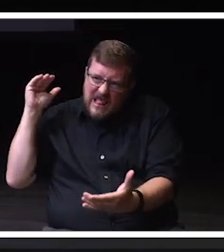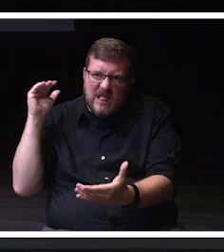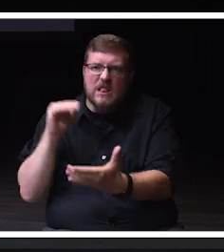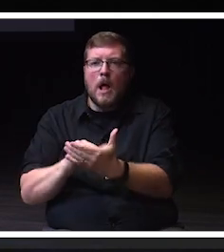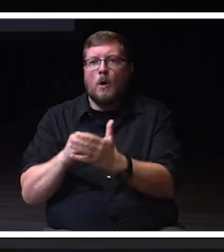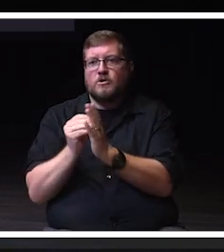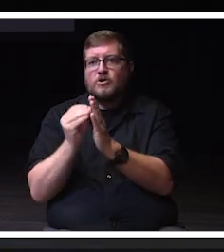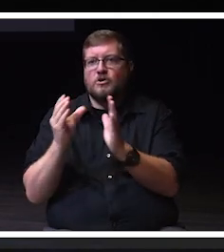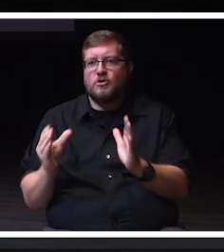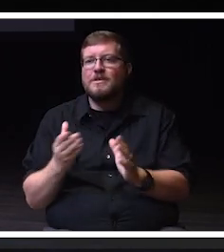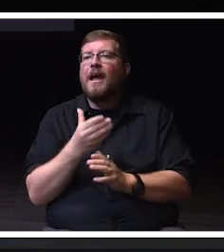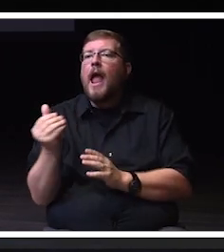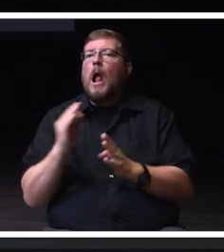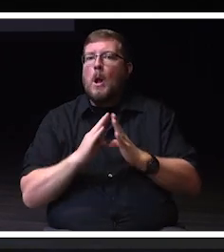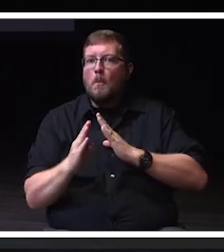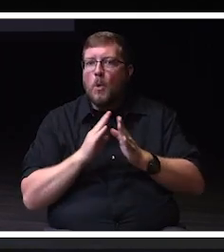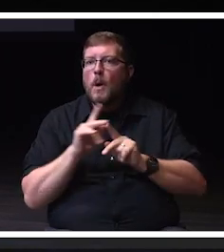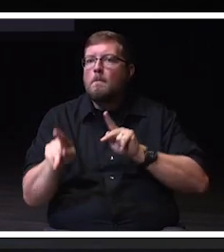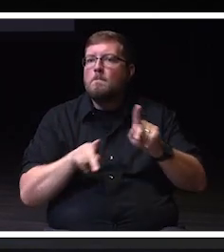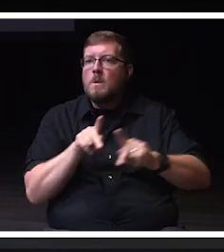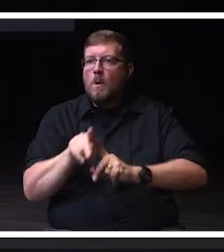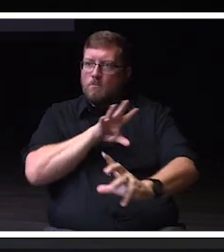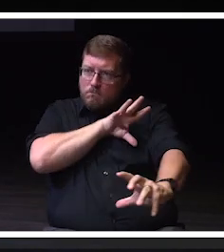and community members participating.